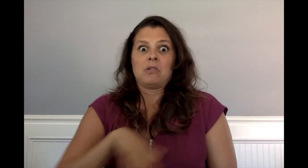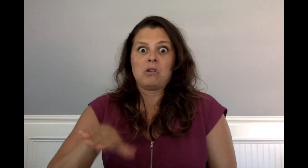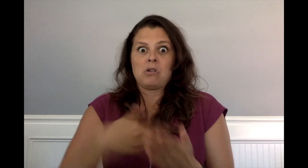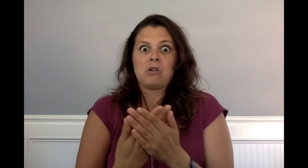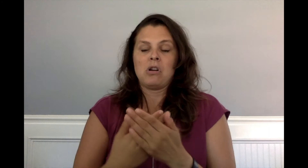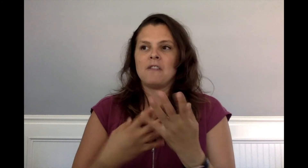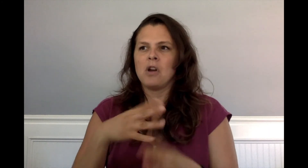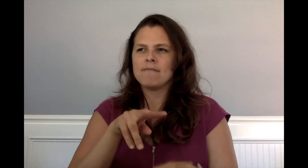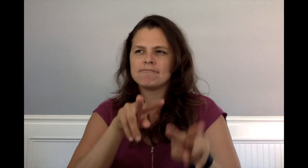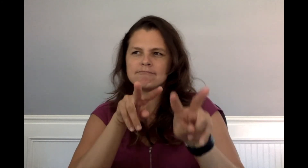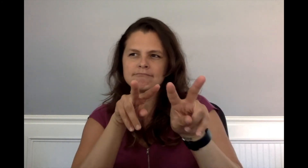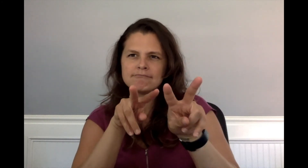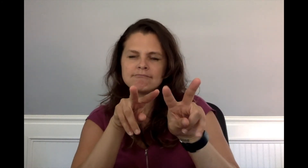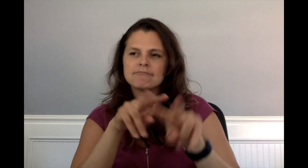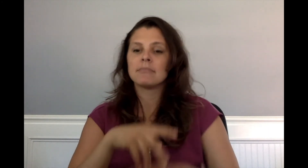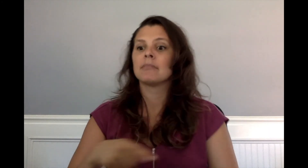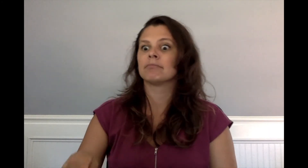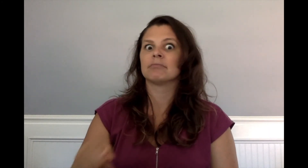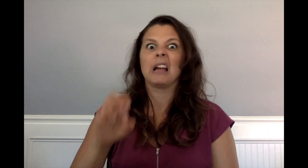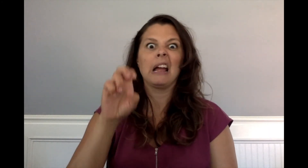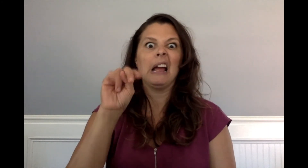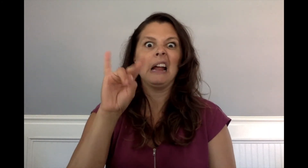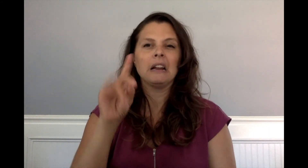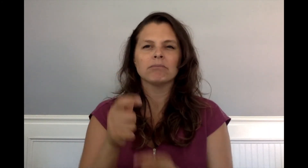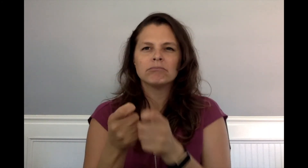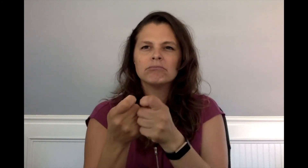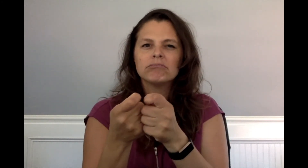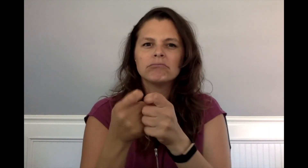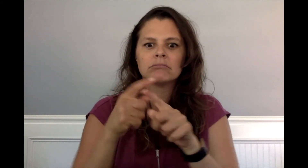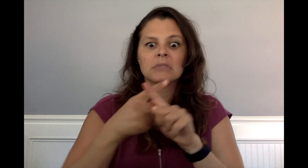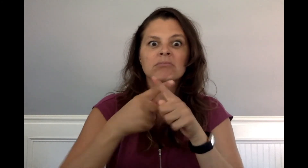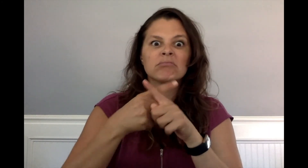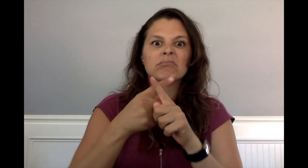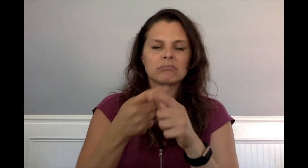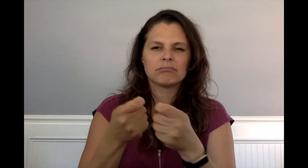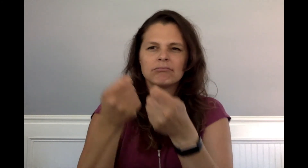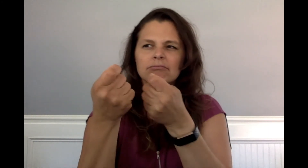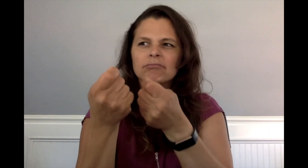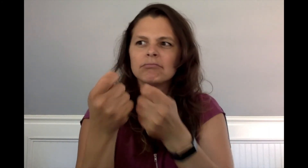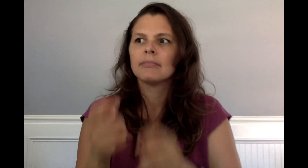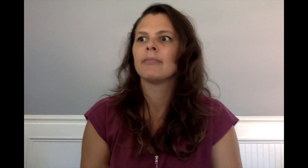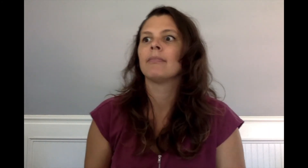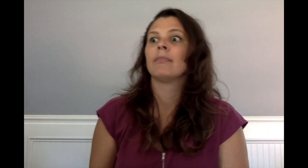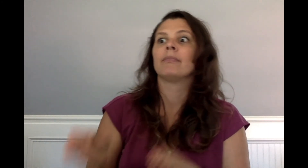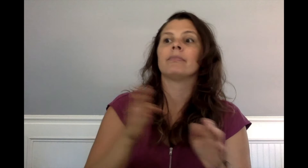They faced Dex and Ray armed with a knitting needle,